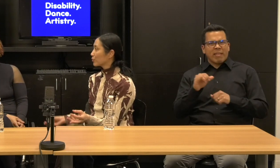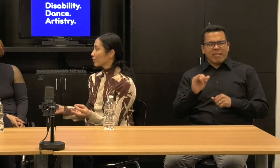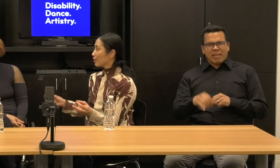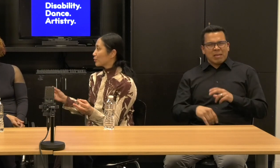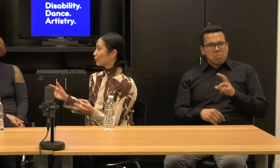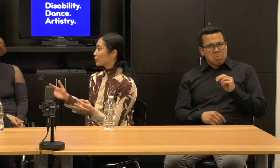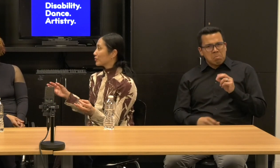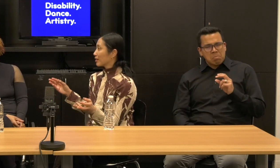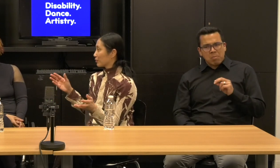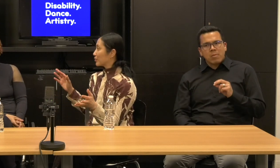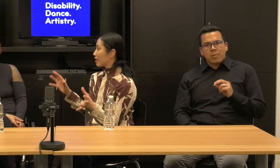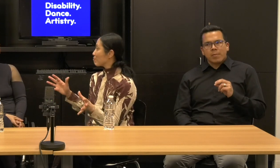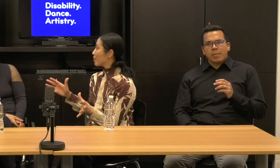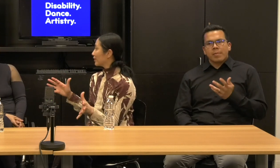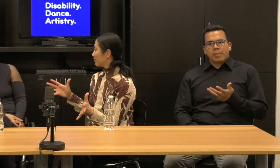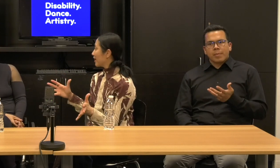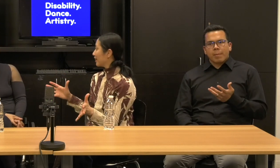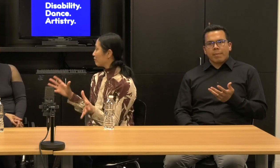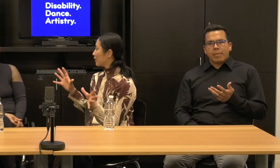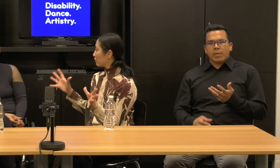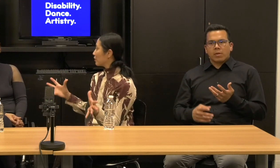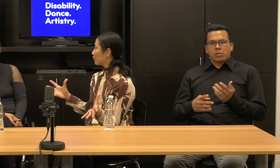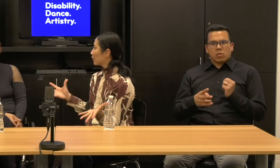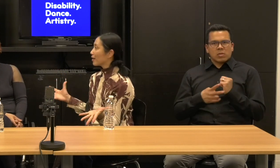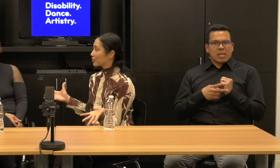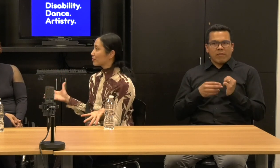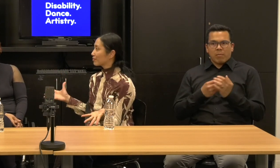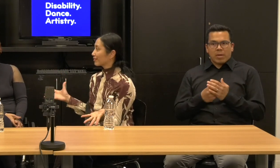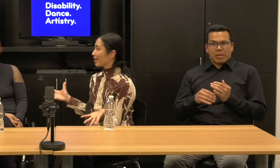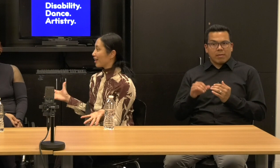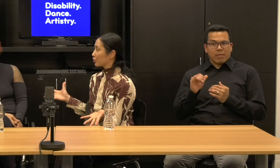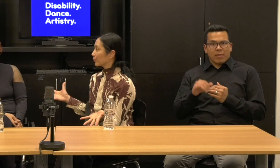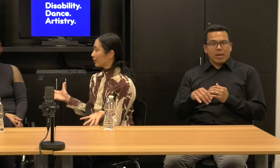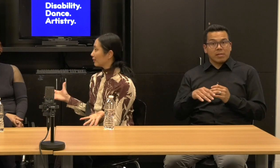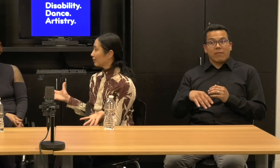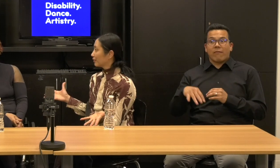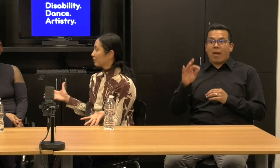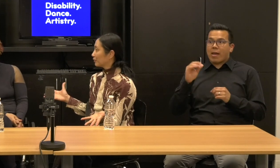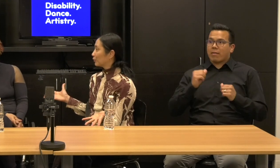So those sort of just like to save money in that and find a theater that's actually, you